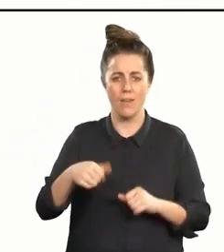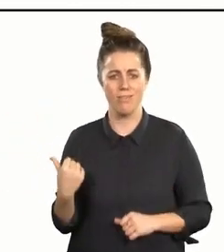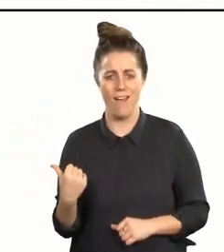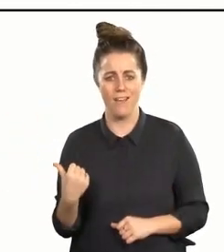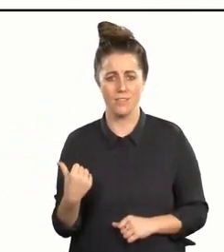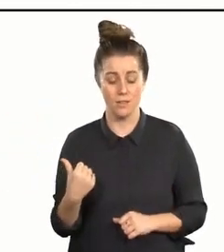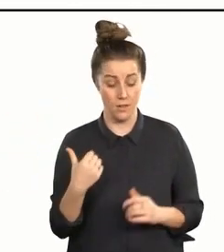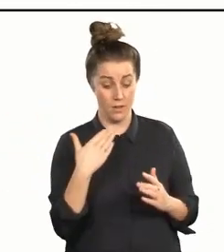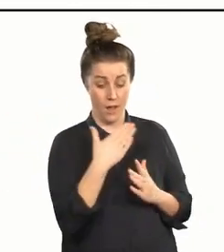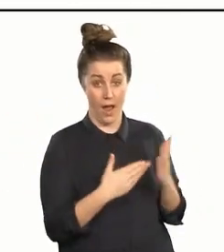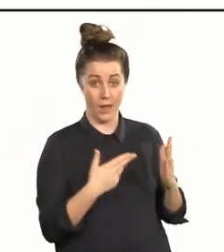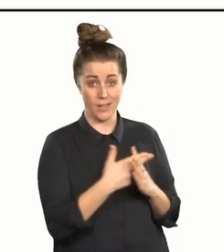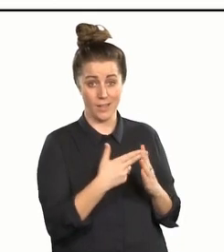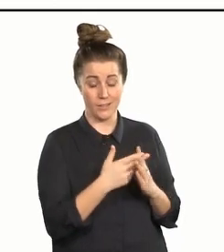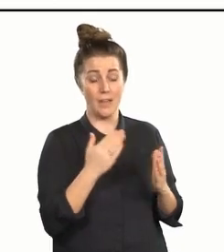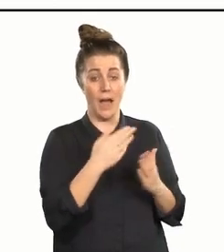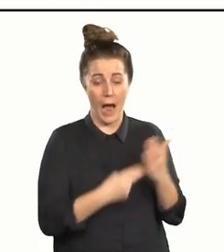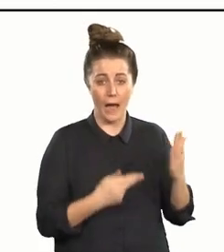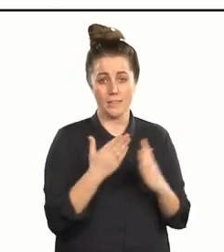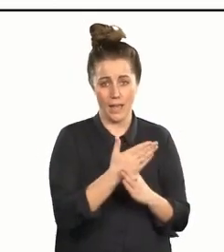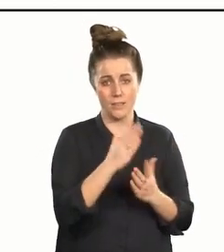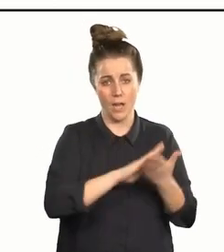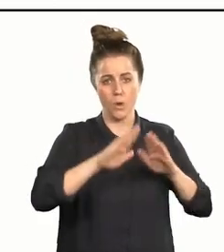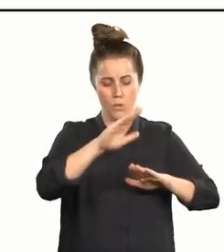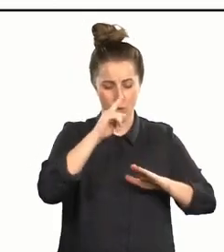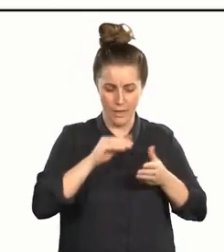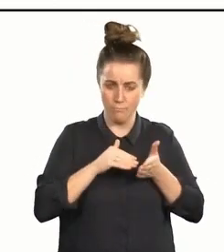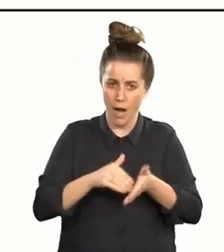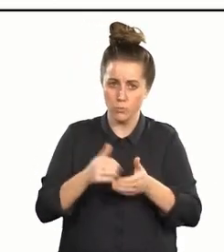I tell everyone Arts Access Aotearoa can help you create policies,